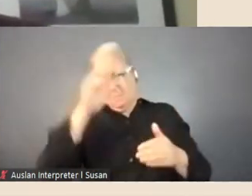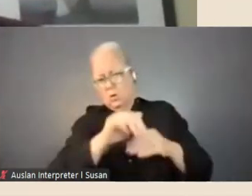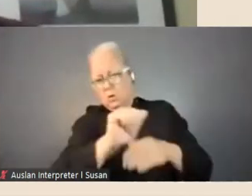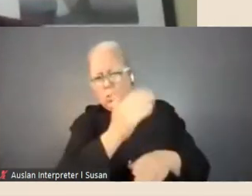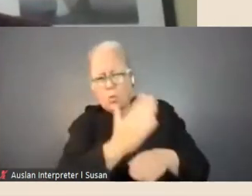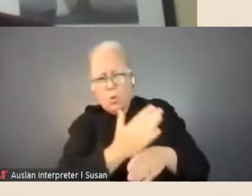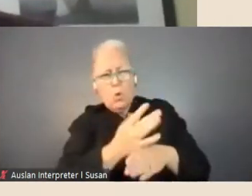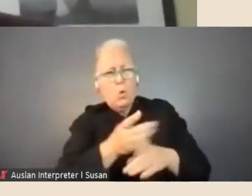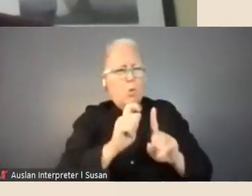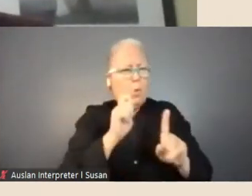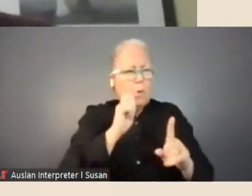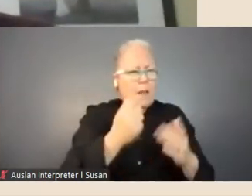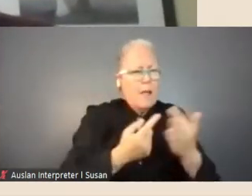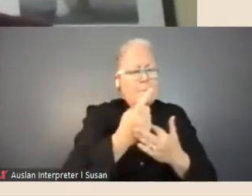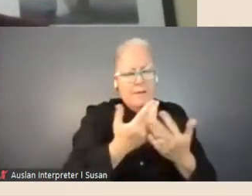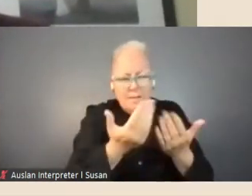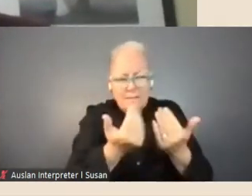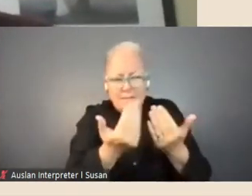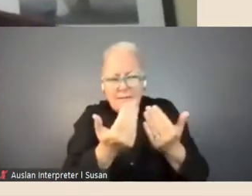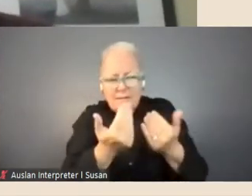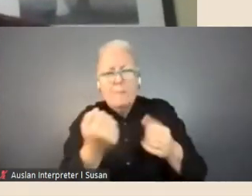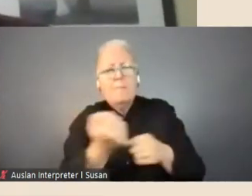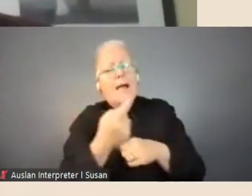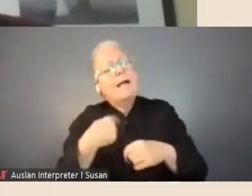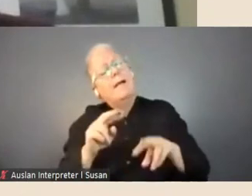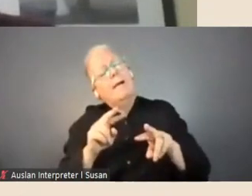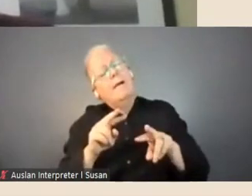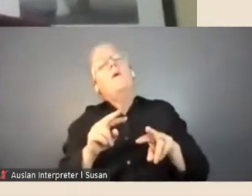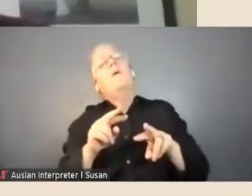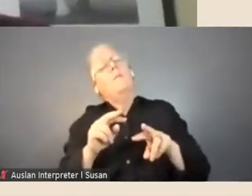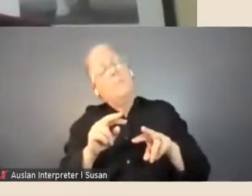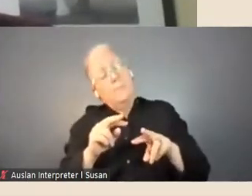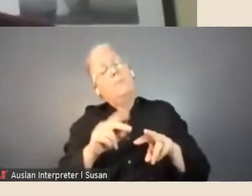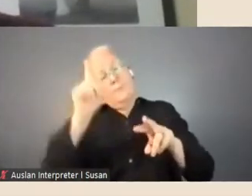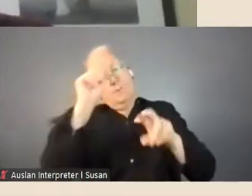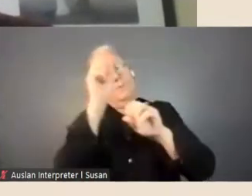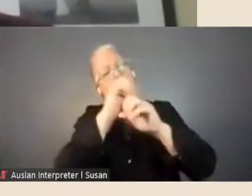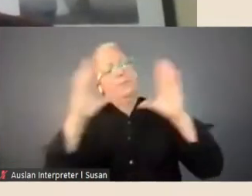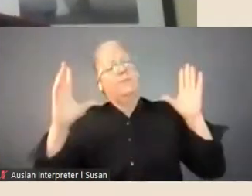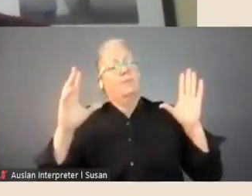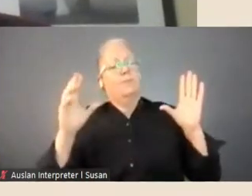dive in with some some specific references is good, but it doesn't need to be all that many